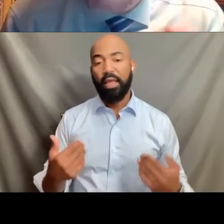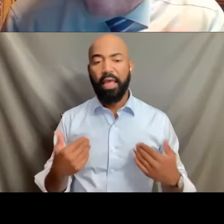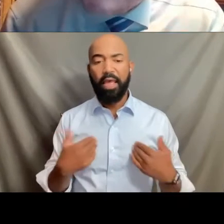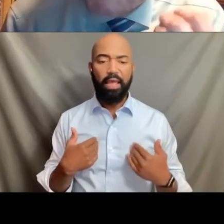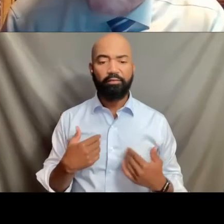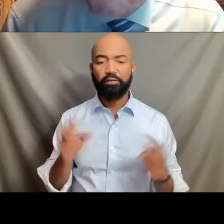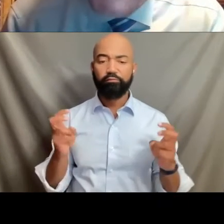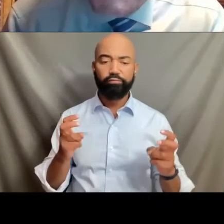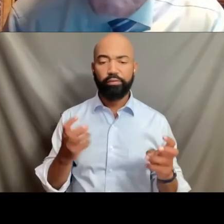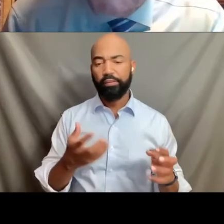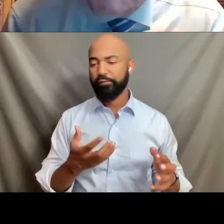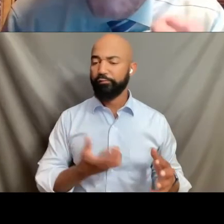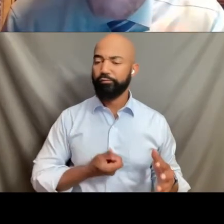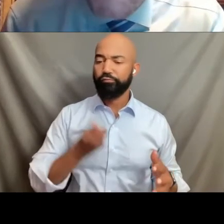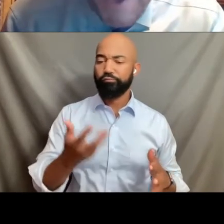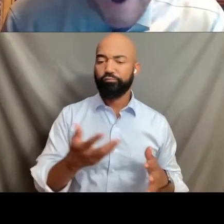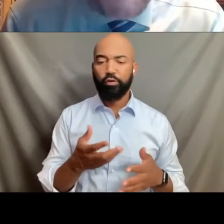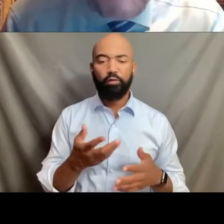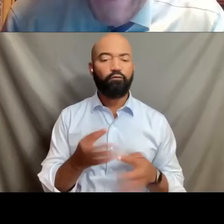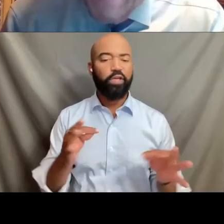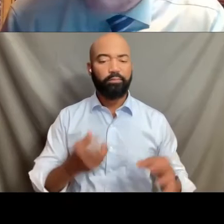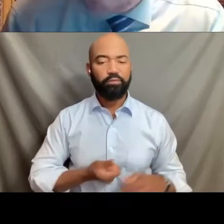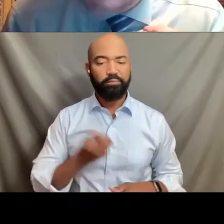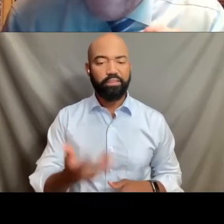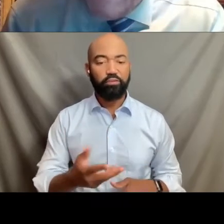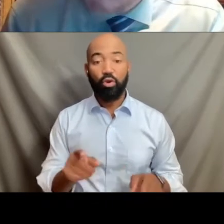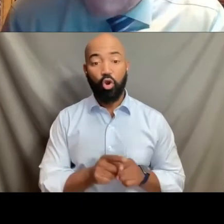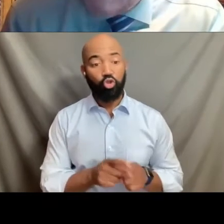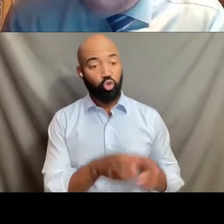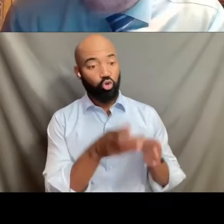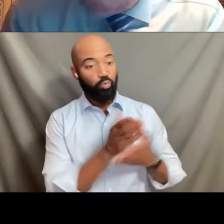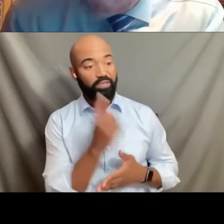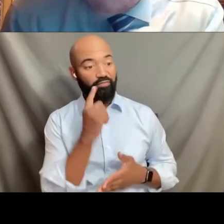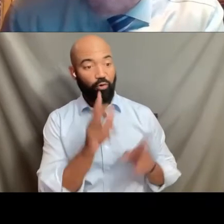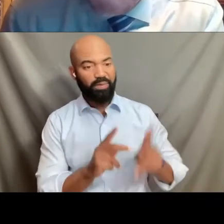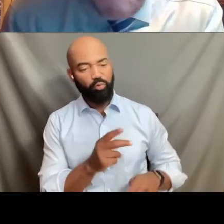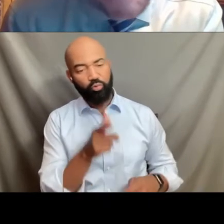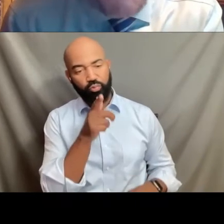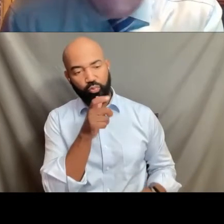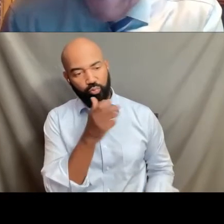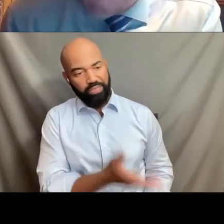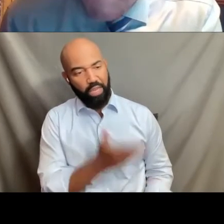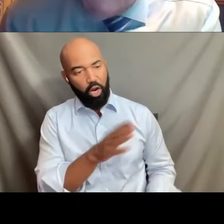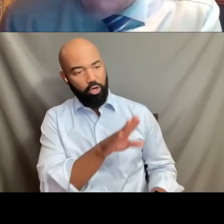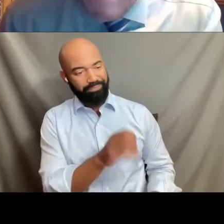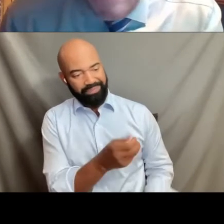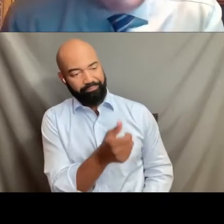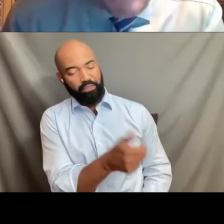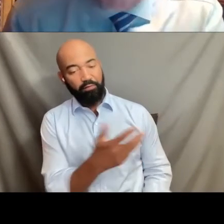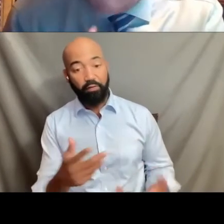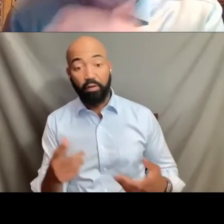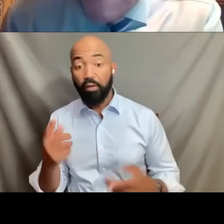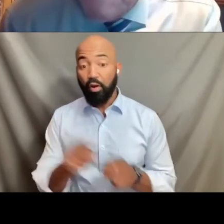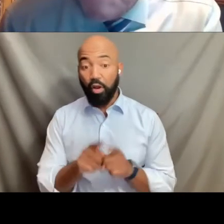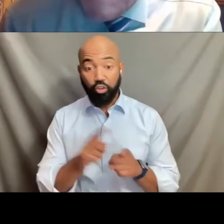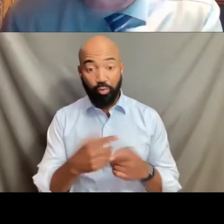and the fundamental rights of people to be who they are and to engage in commercial contracts, to have websites,